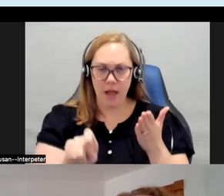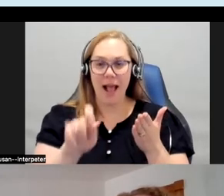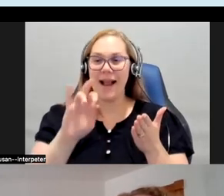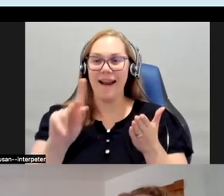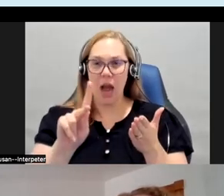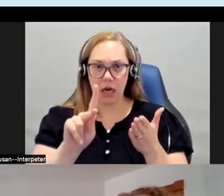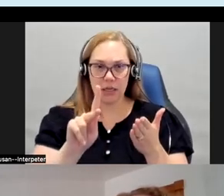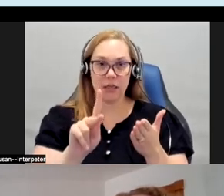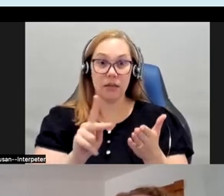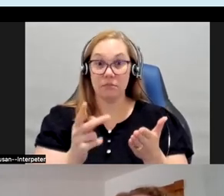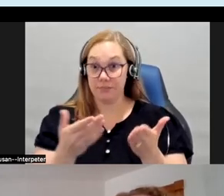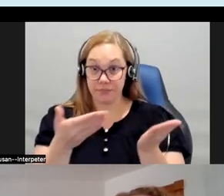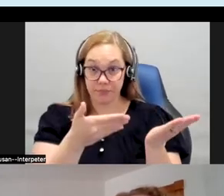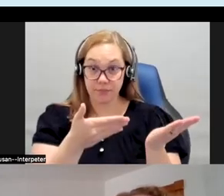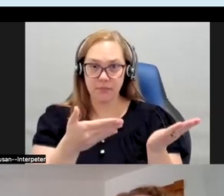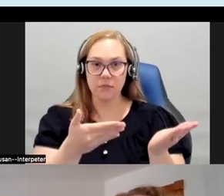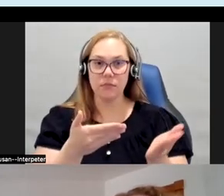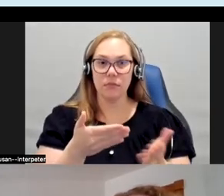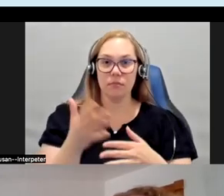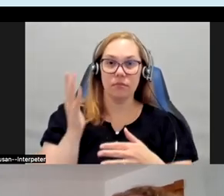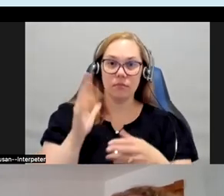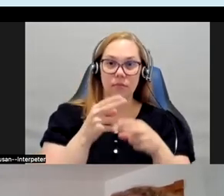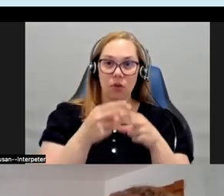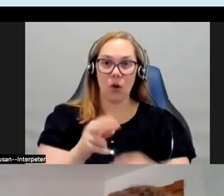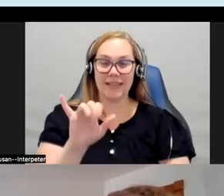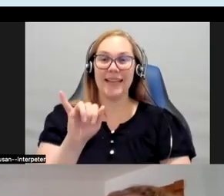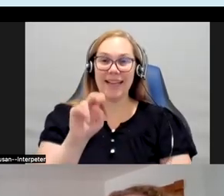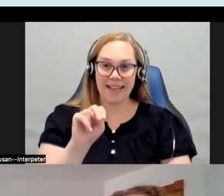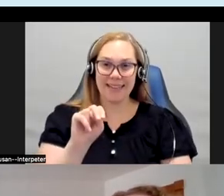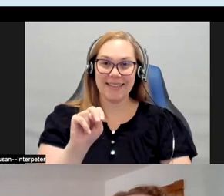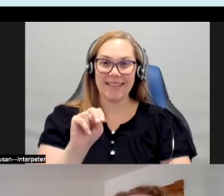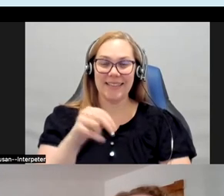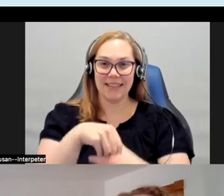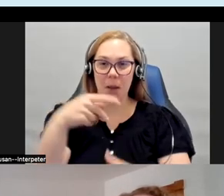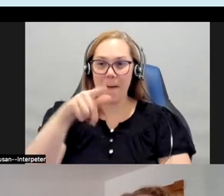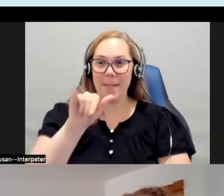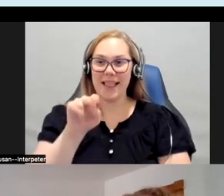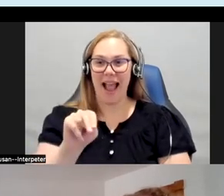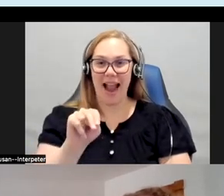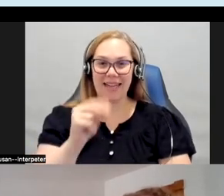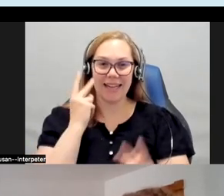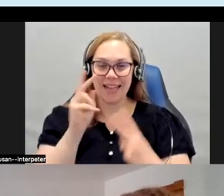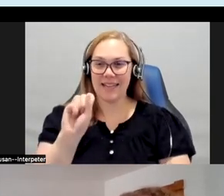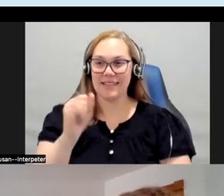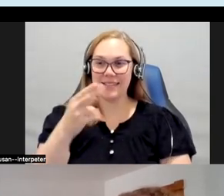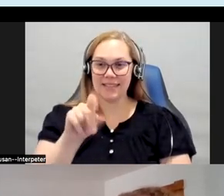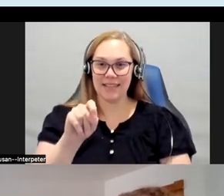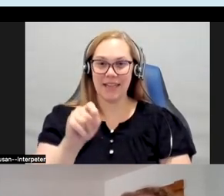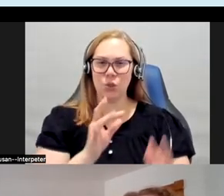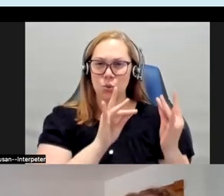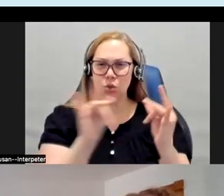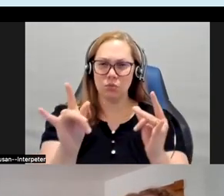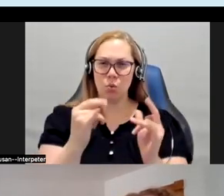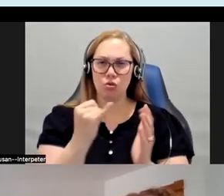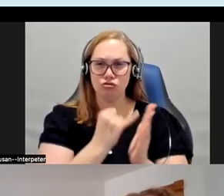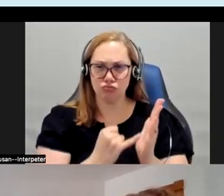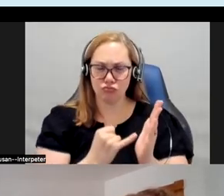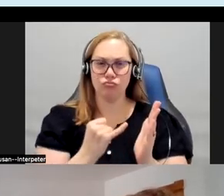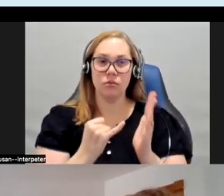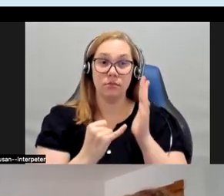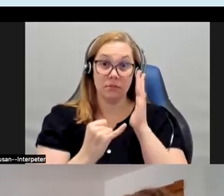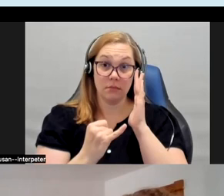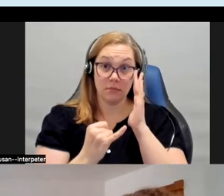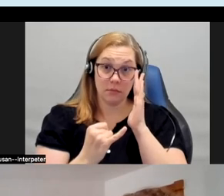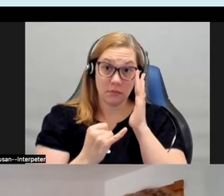of my drawings called In Plain Sight and it is a very smooth drawing it's just pen and